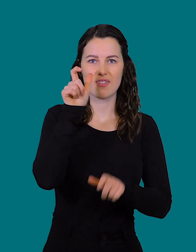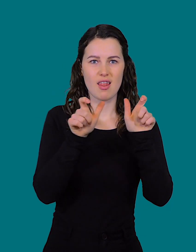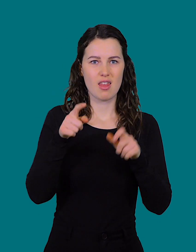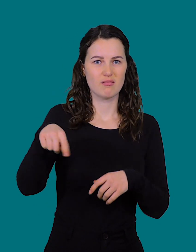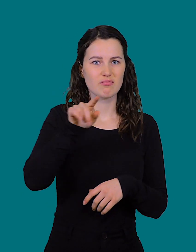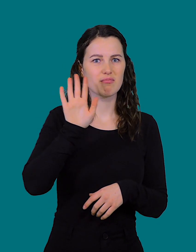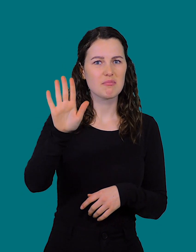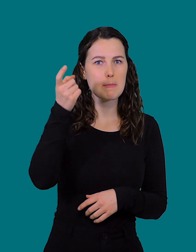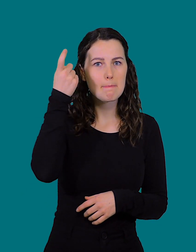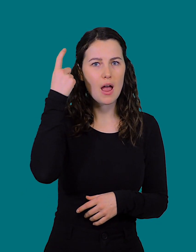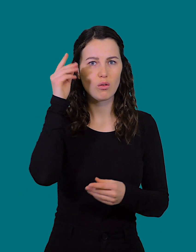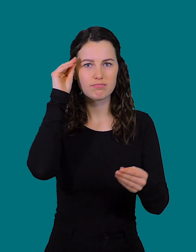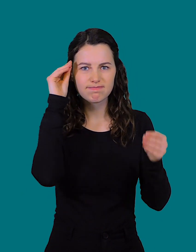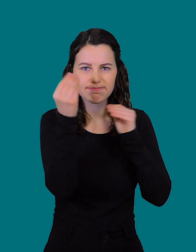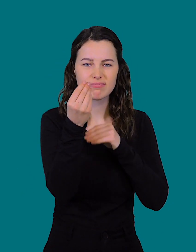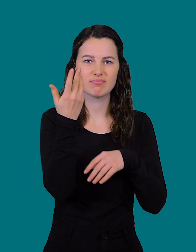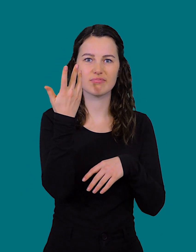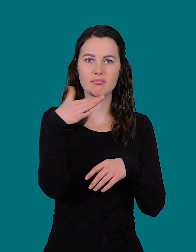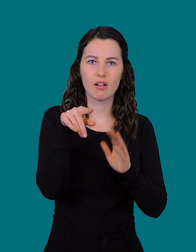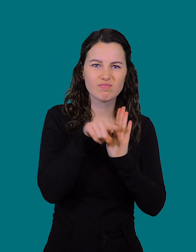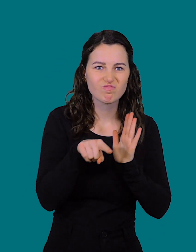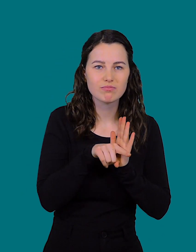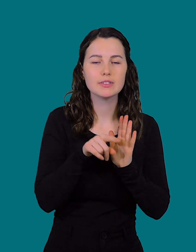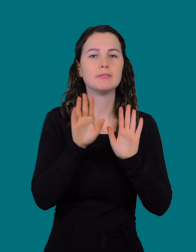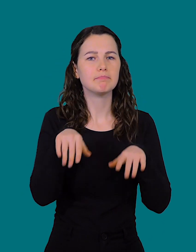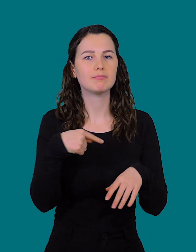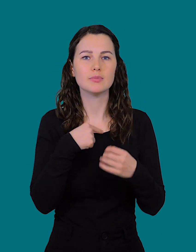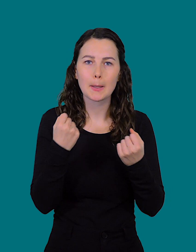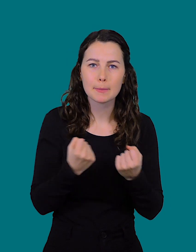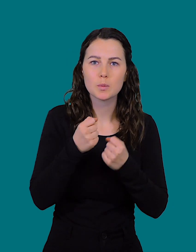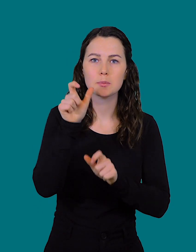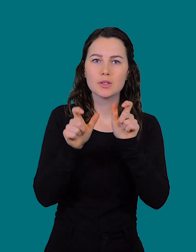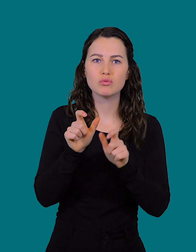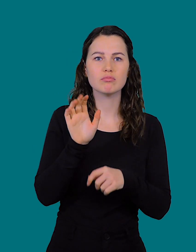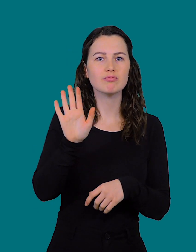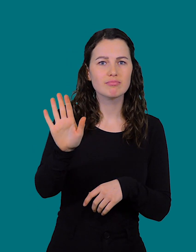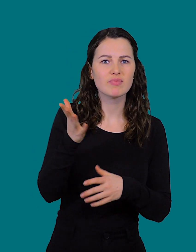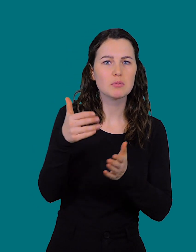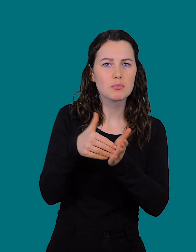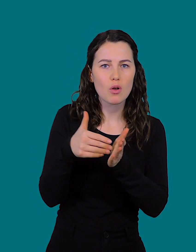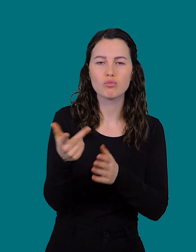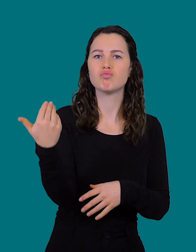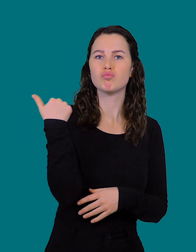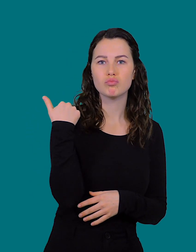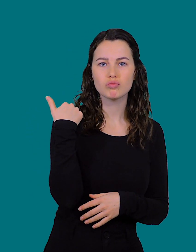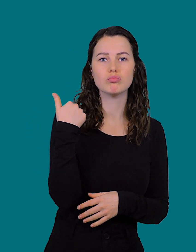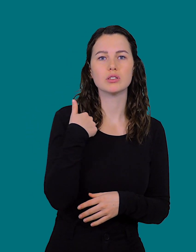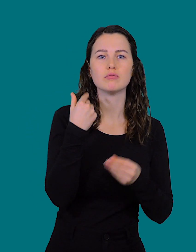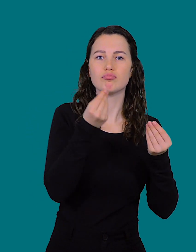Many people changed their minds and perceive things negatively, however she always tries to do what is necessary for the people who need it.